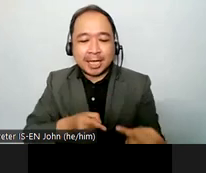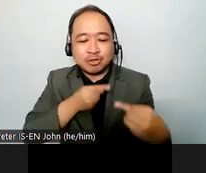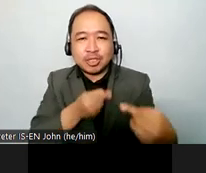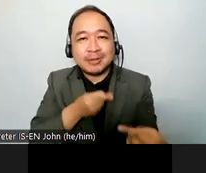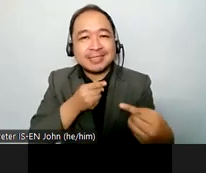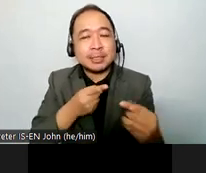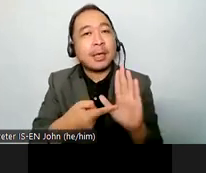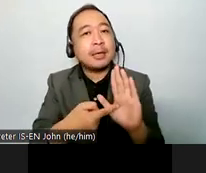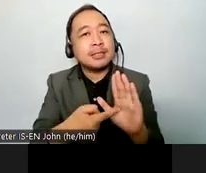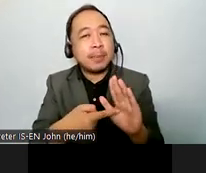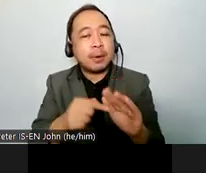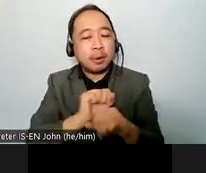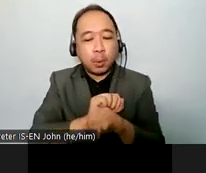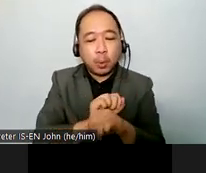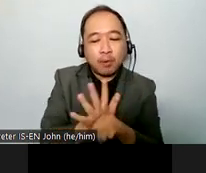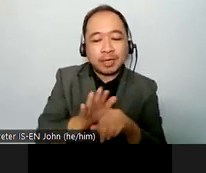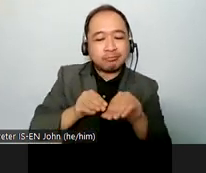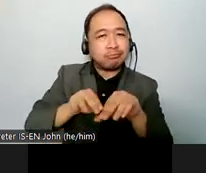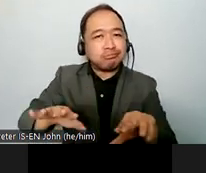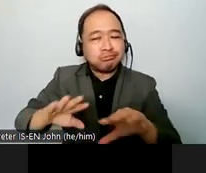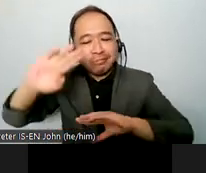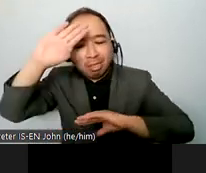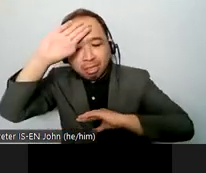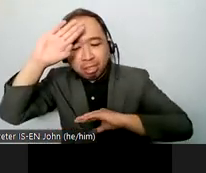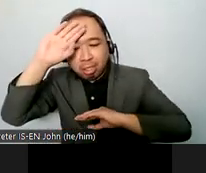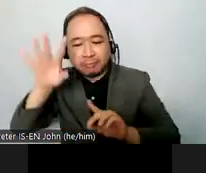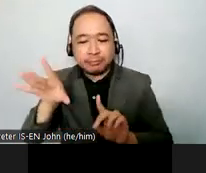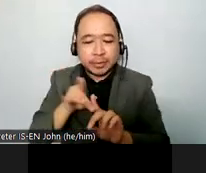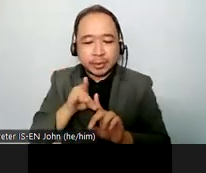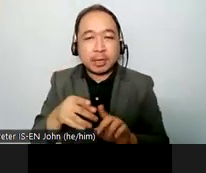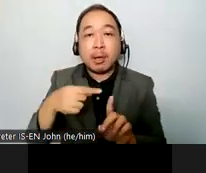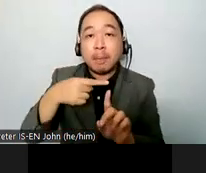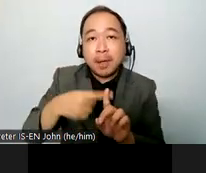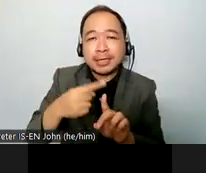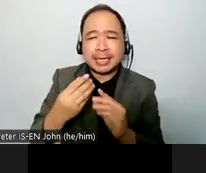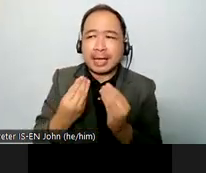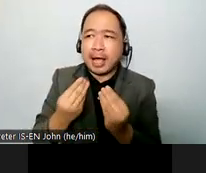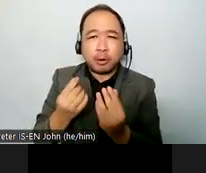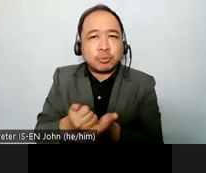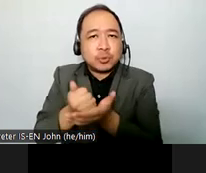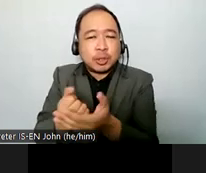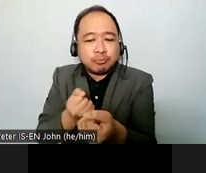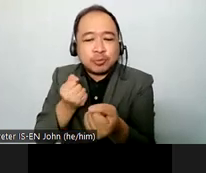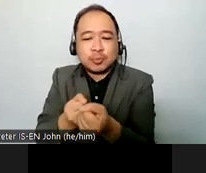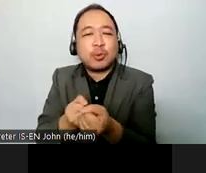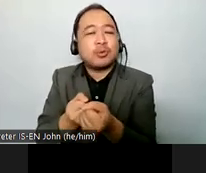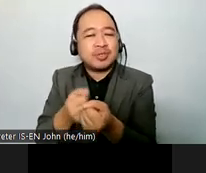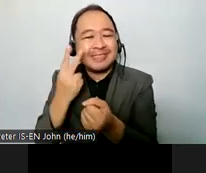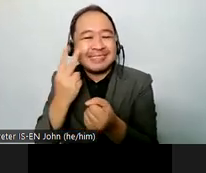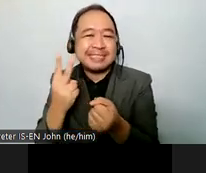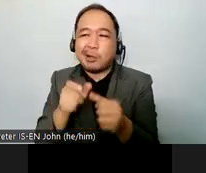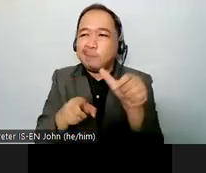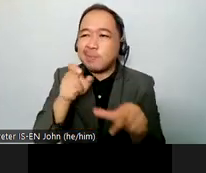approach to international cooperation a critical convict convention principle and standard is the